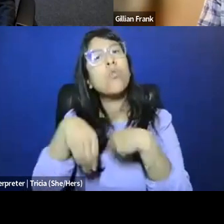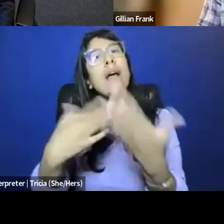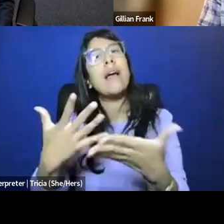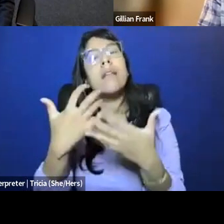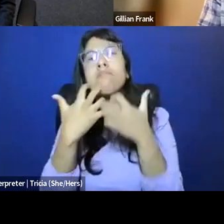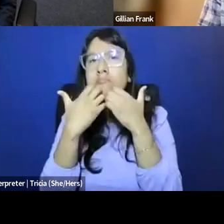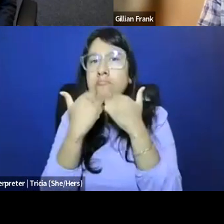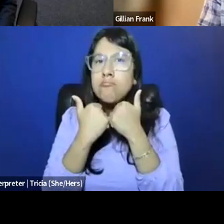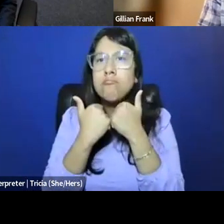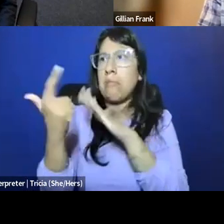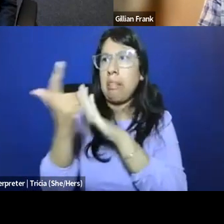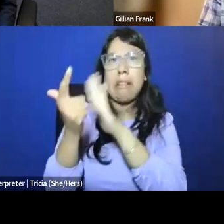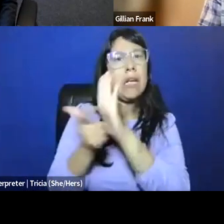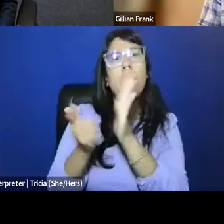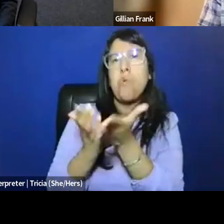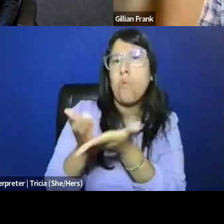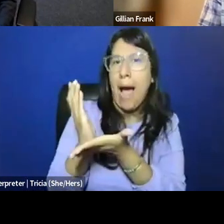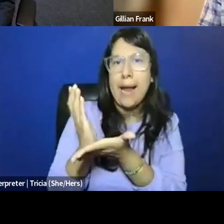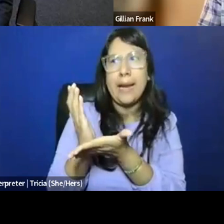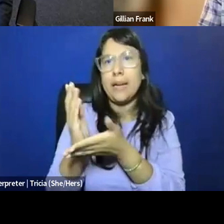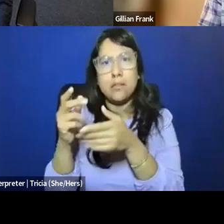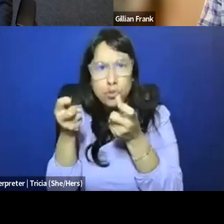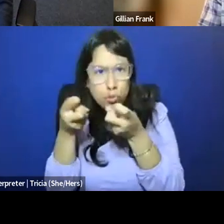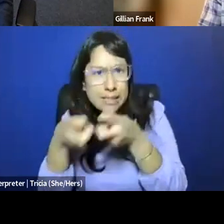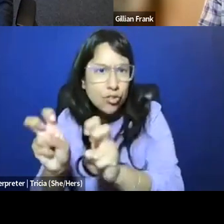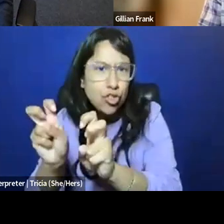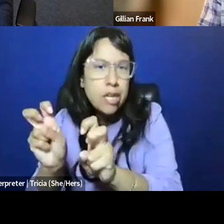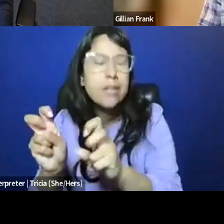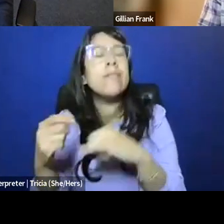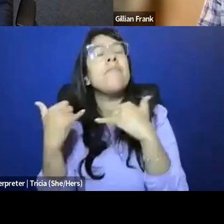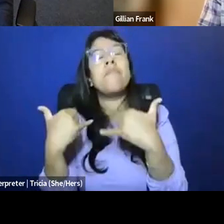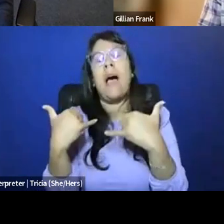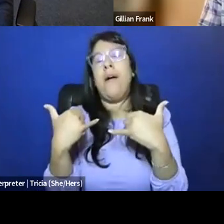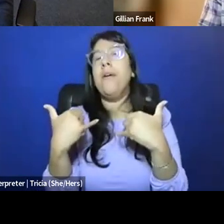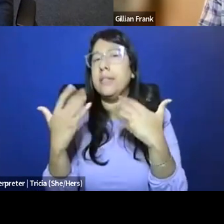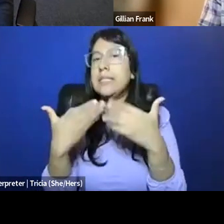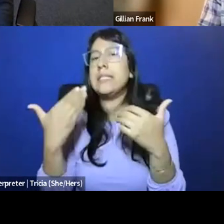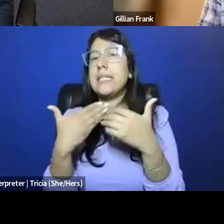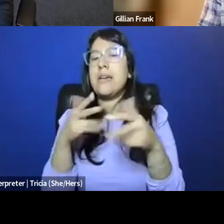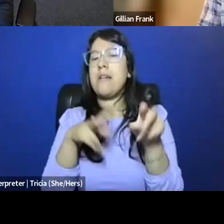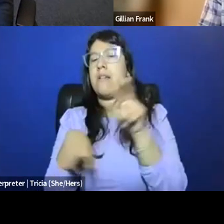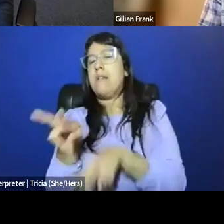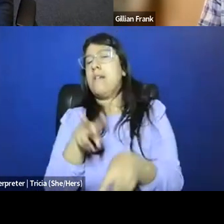let alone even really legal right to transition in any particular way, and so now it's so easy to see, you know,